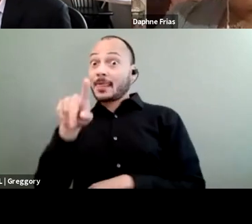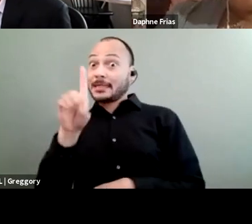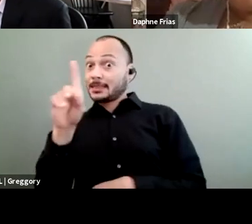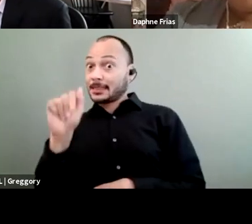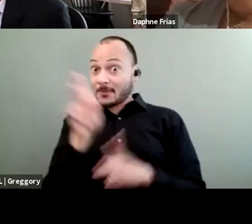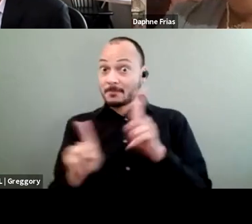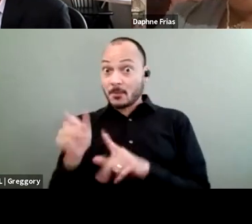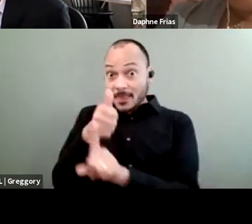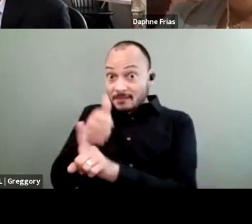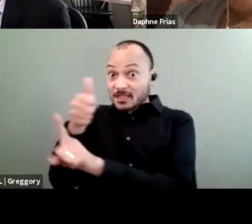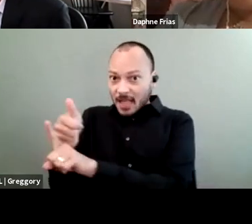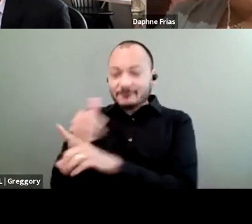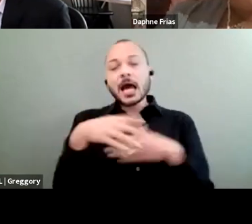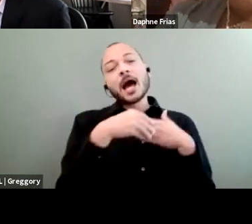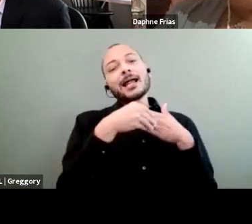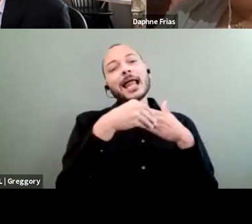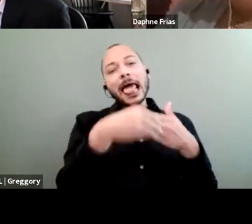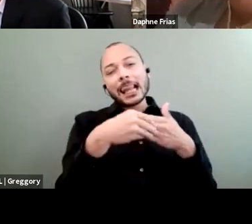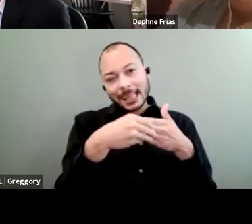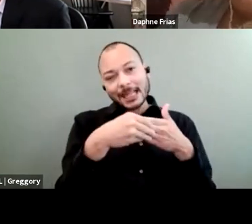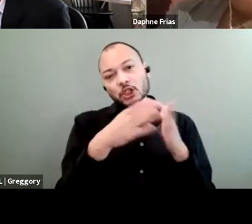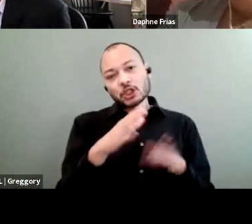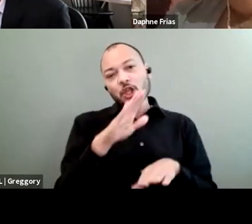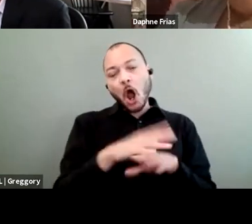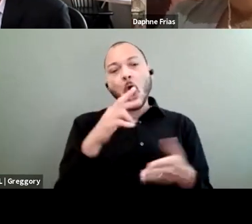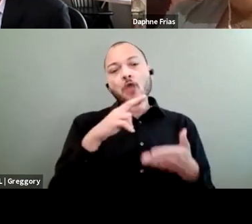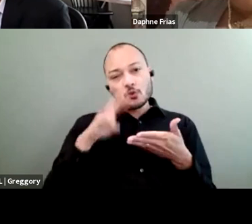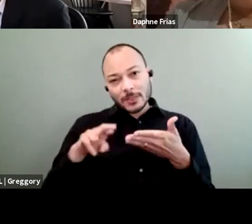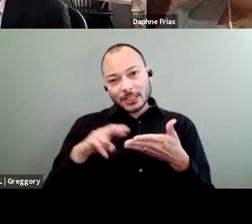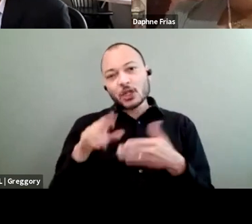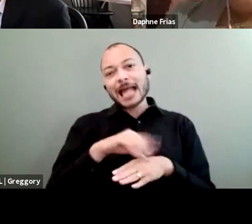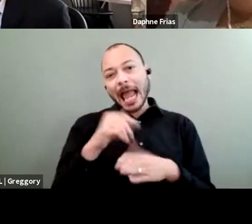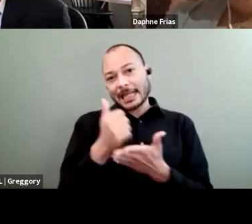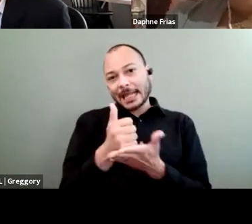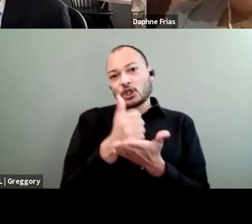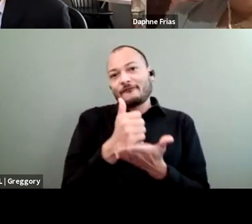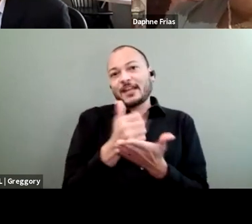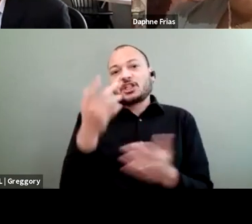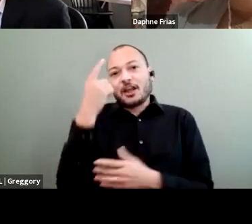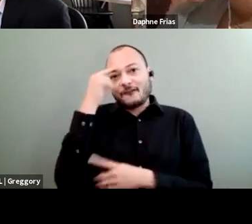the leaders on the research and the interventions of climate crisis issues.